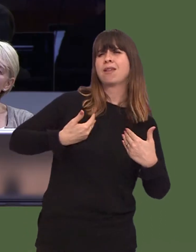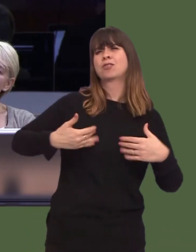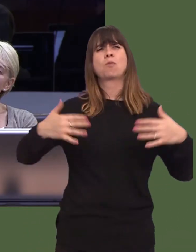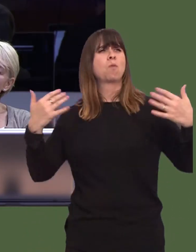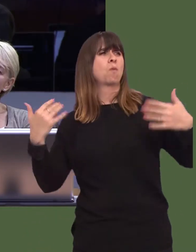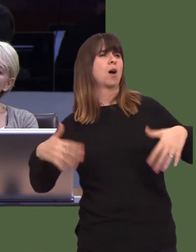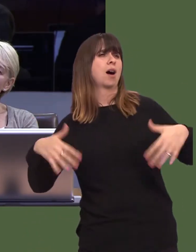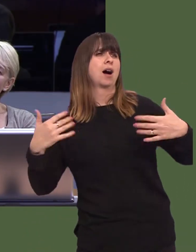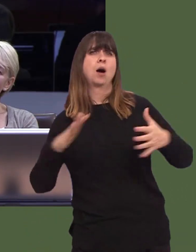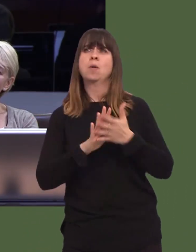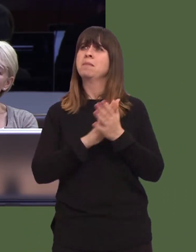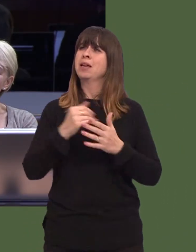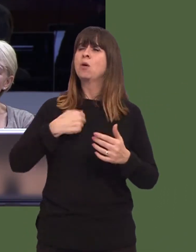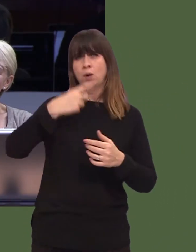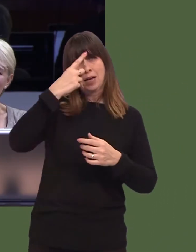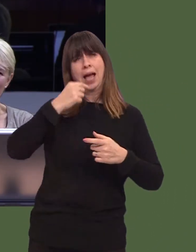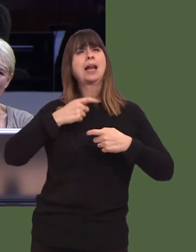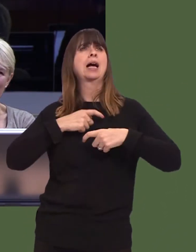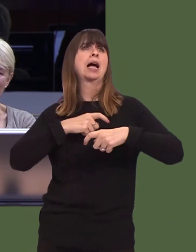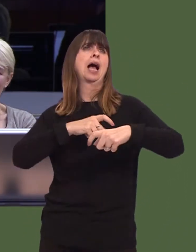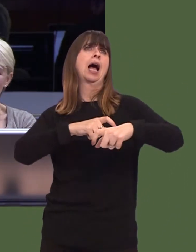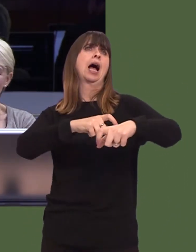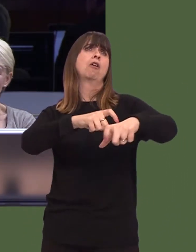quo is the only option for us, isnít it?